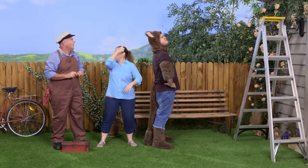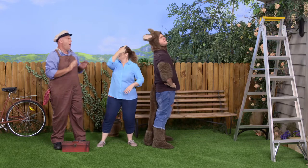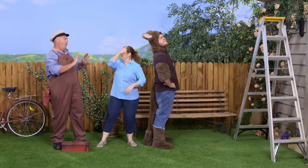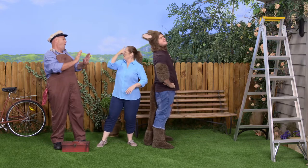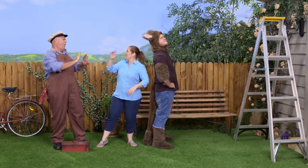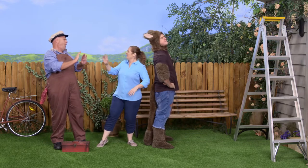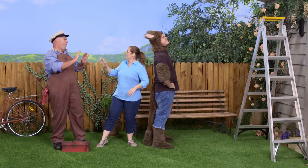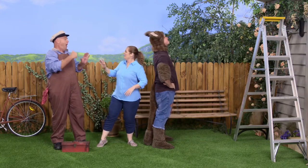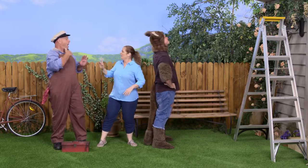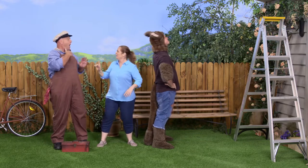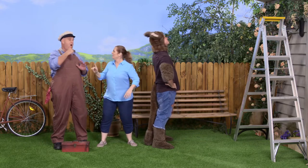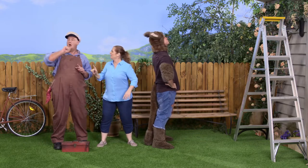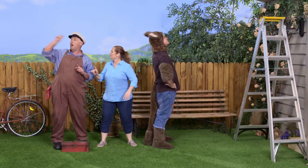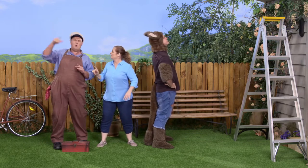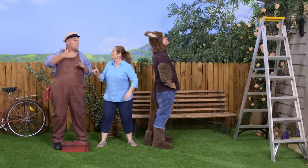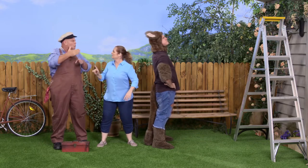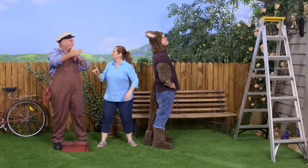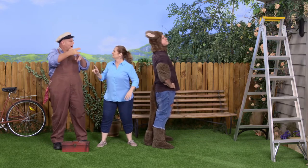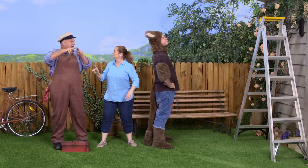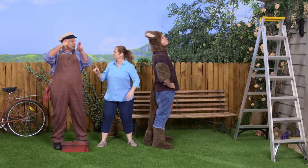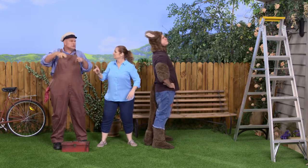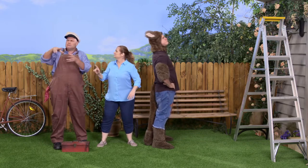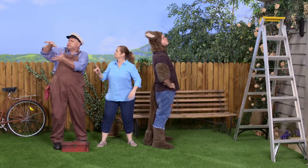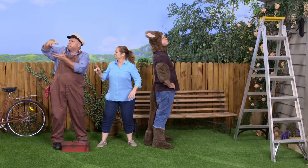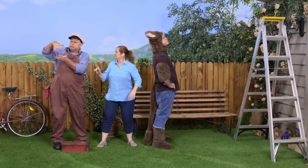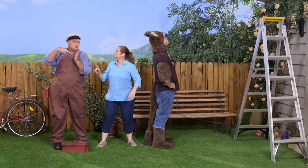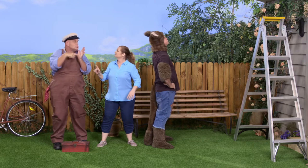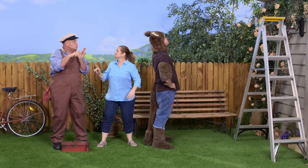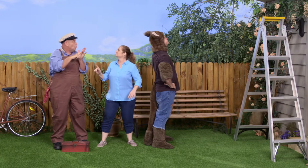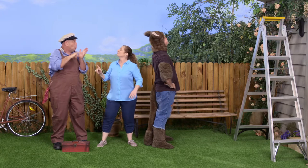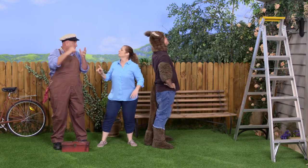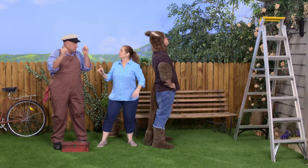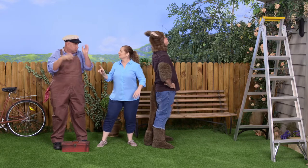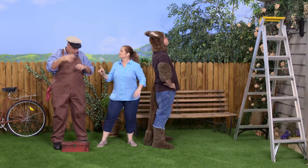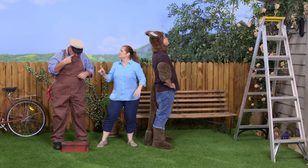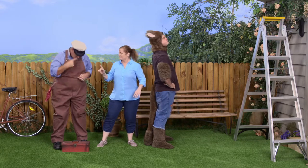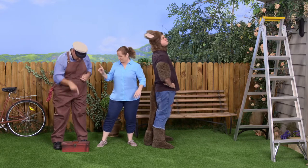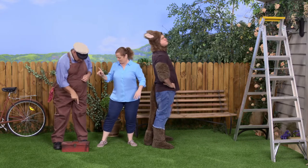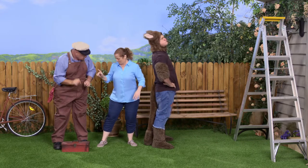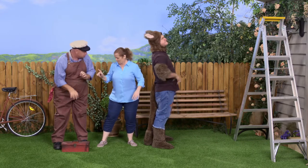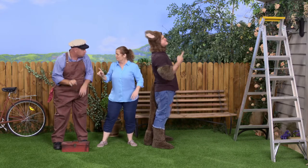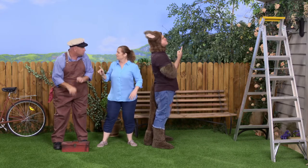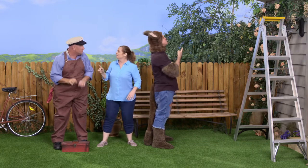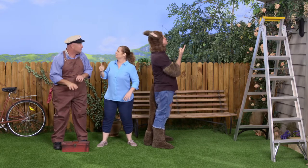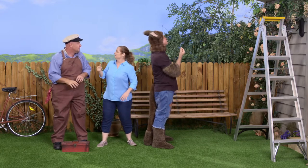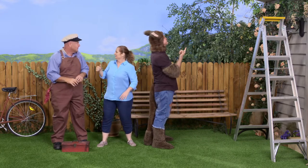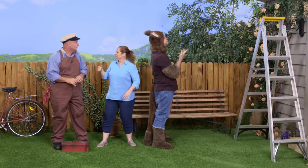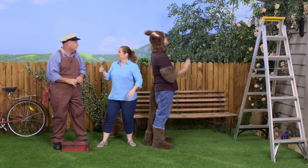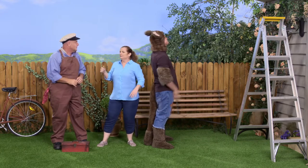Oh, no, no, no, no. I just went back to my shed. I had to get some tools, see? Oh, I see!